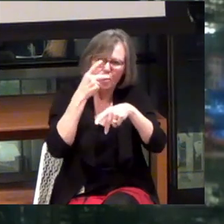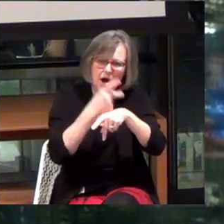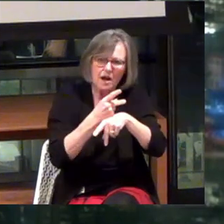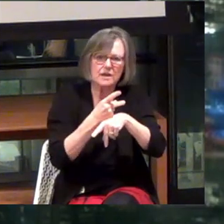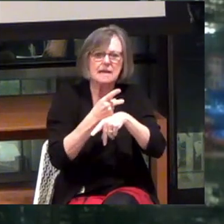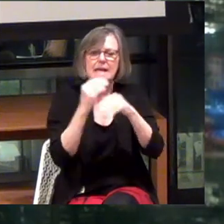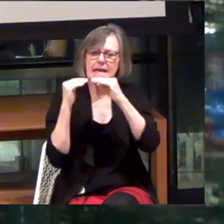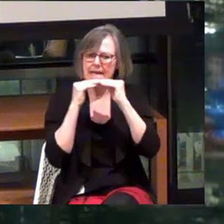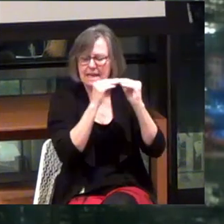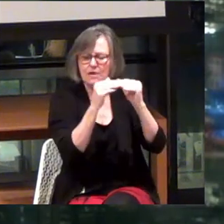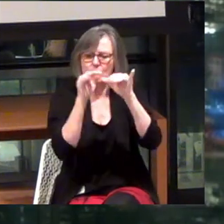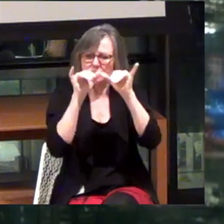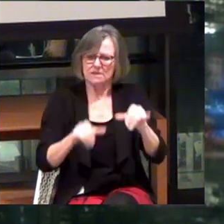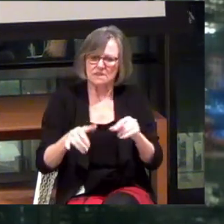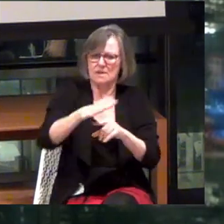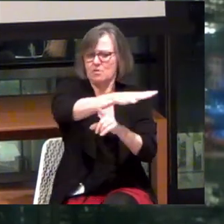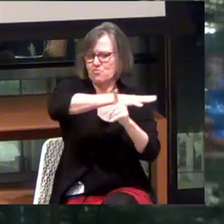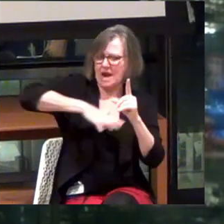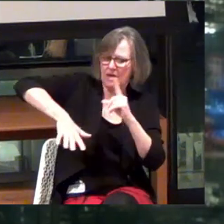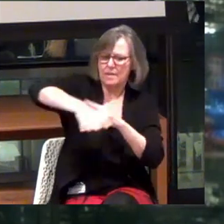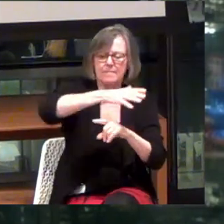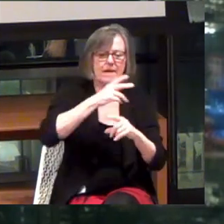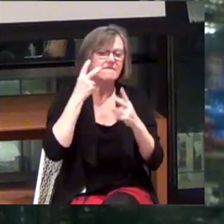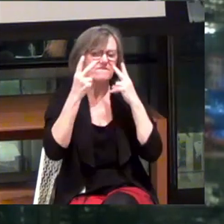ecosystems around them? Now vision is the king.